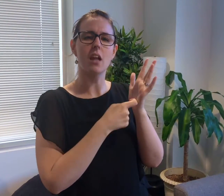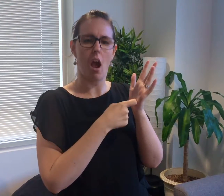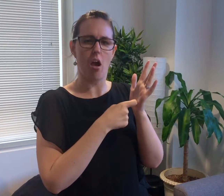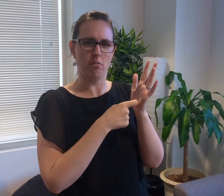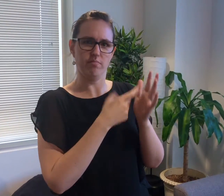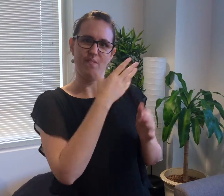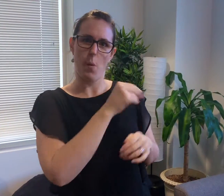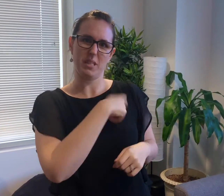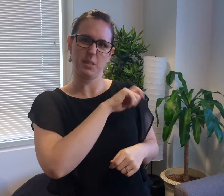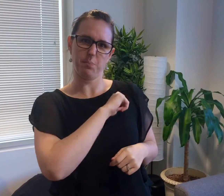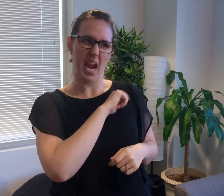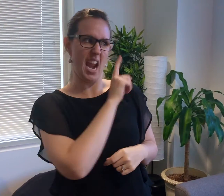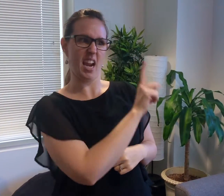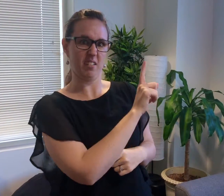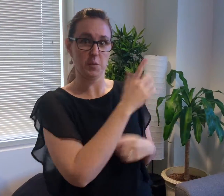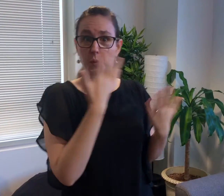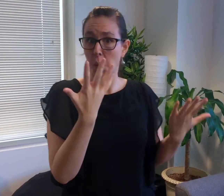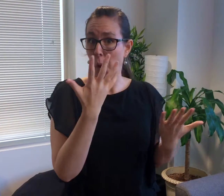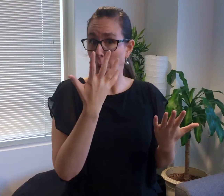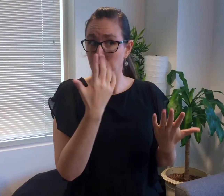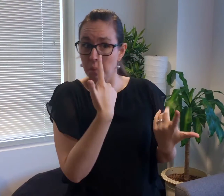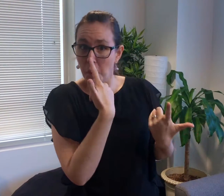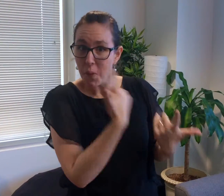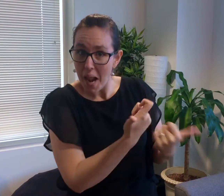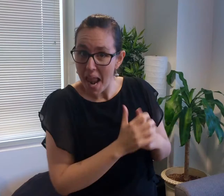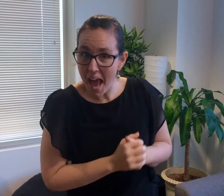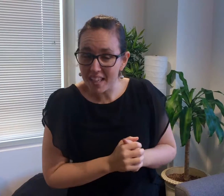from Spain. Good Luck to Helga!